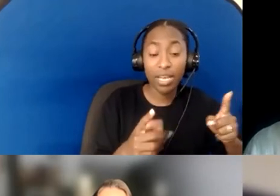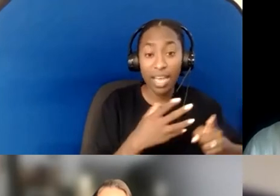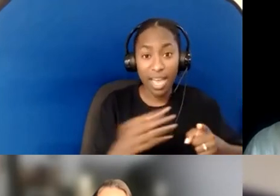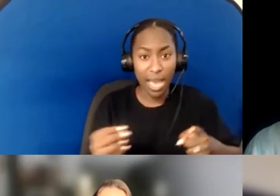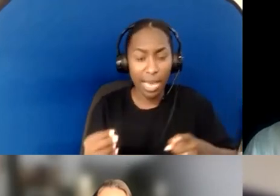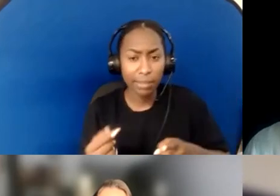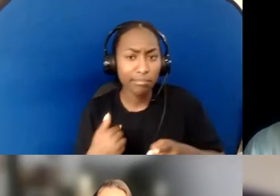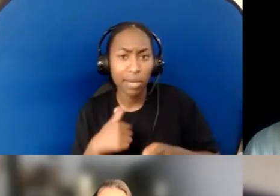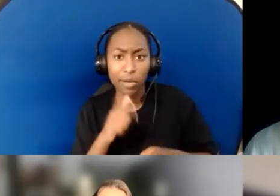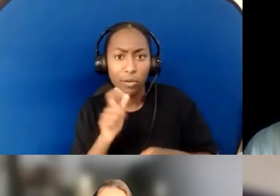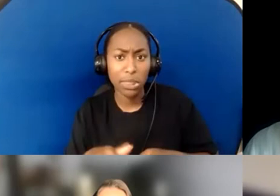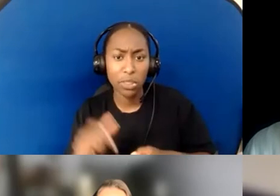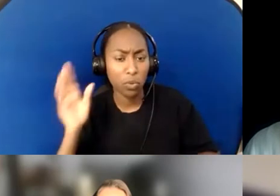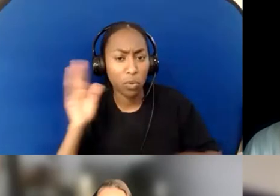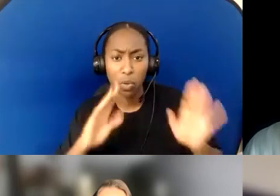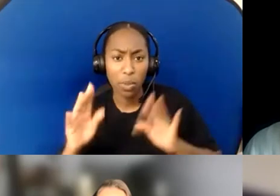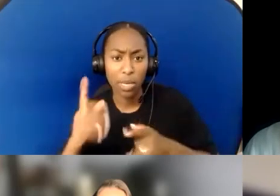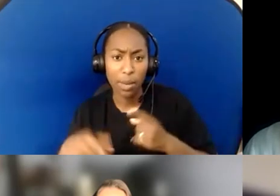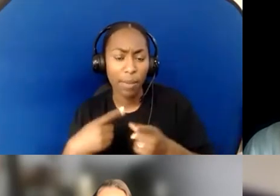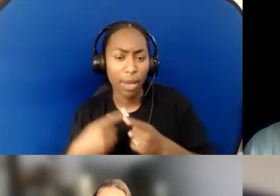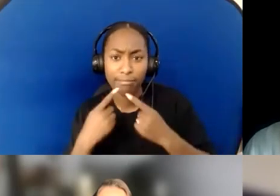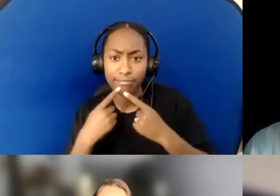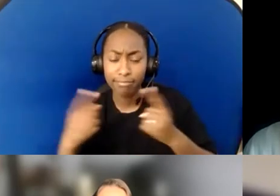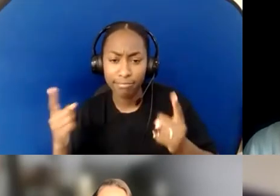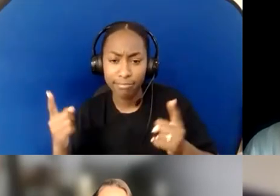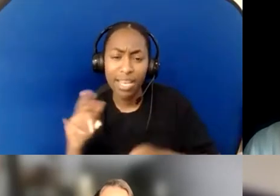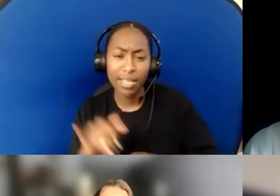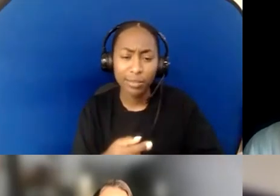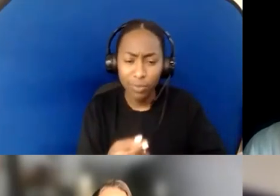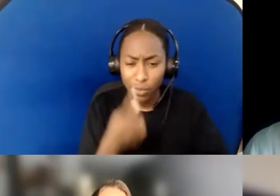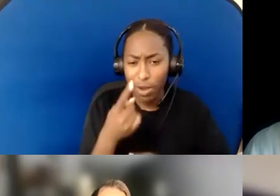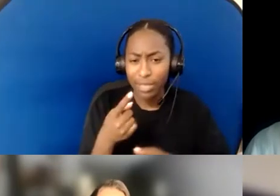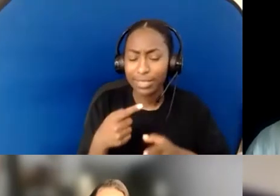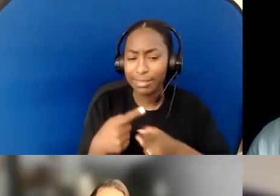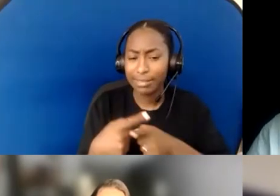...That's one tension. I think there are other tensions